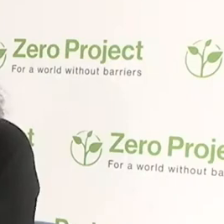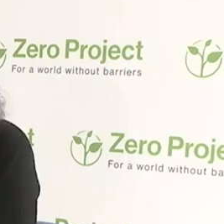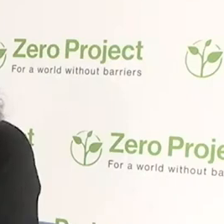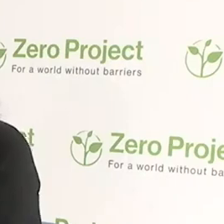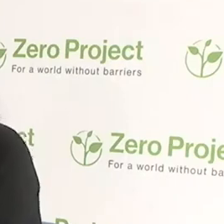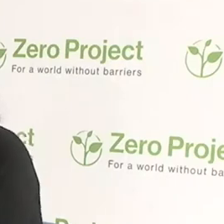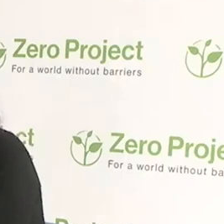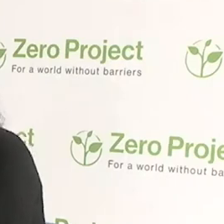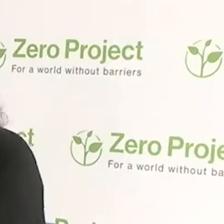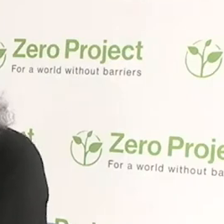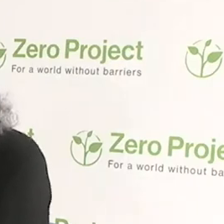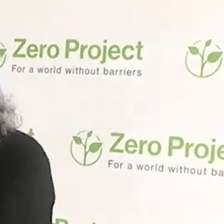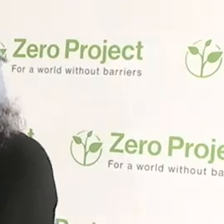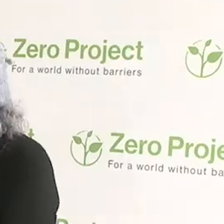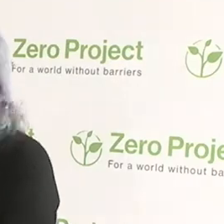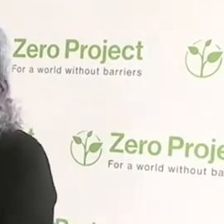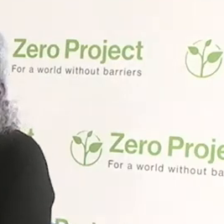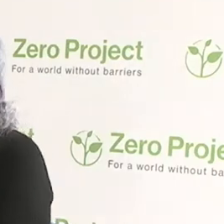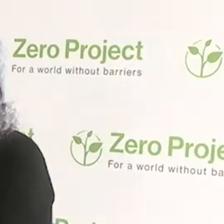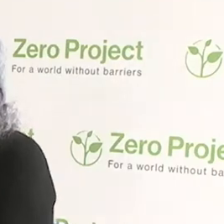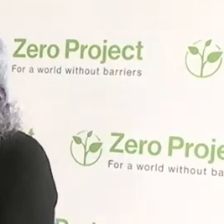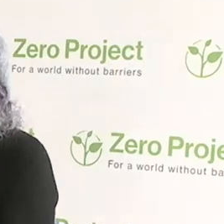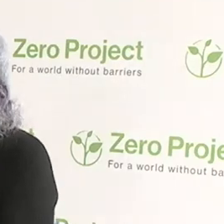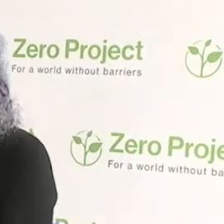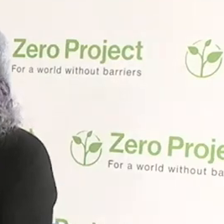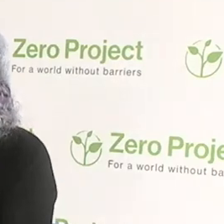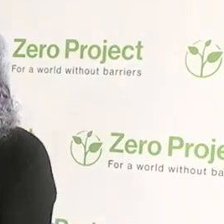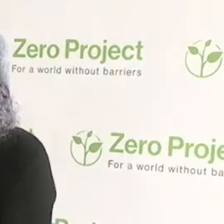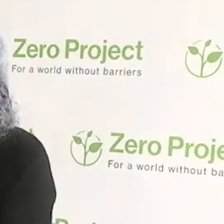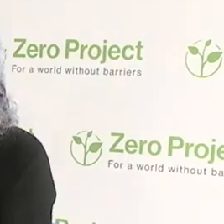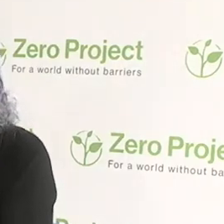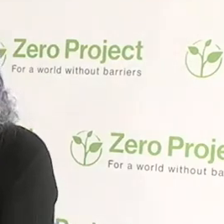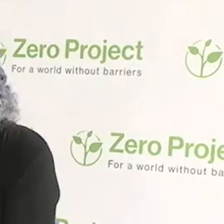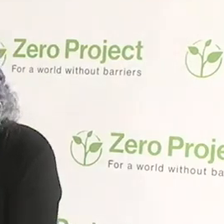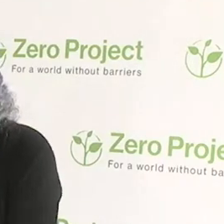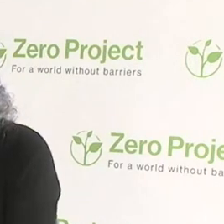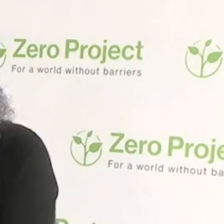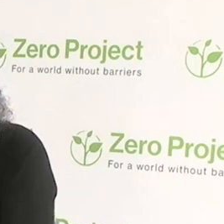Hello, my name is Debra Ruh and I with Ruh Global Impact and